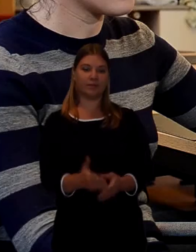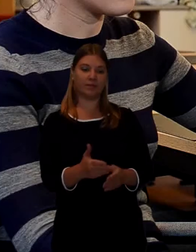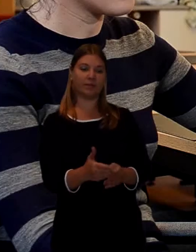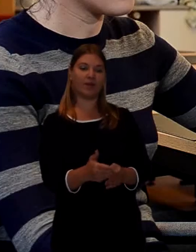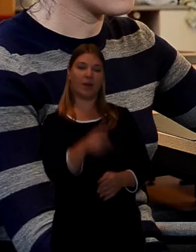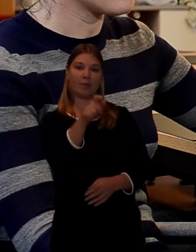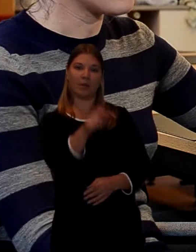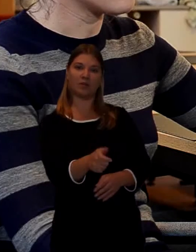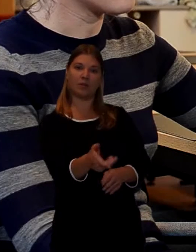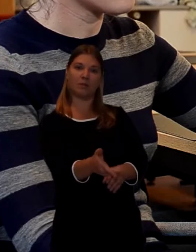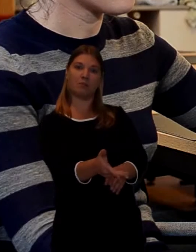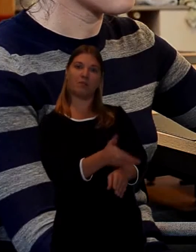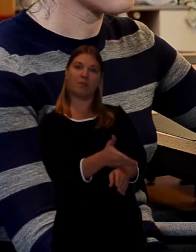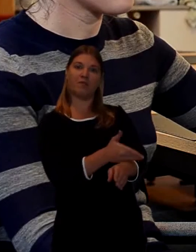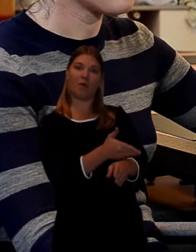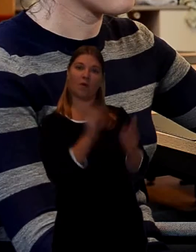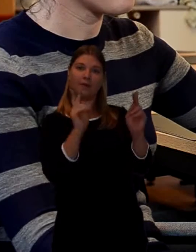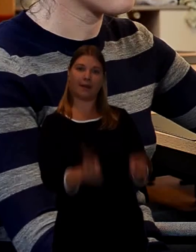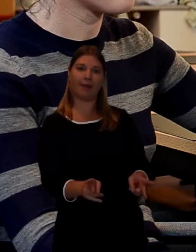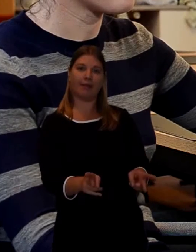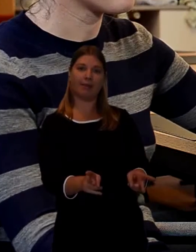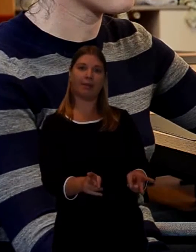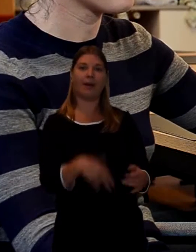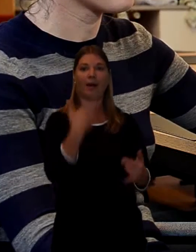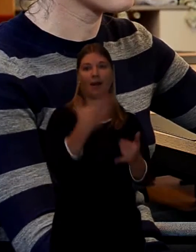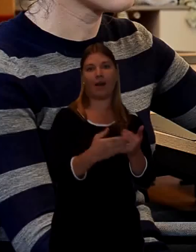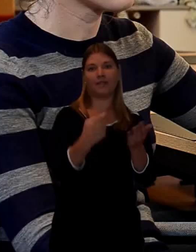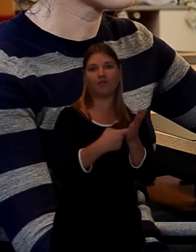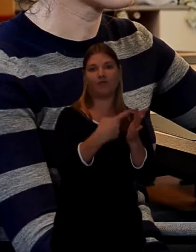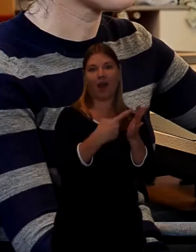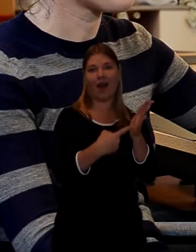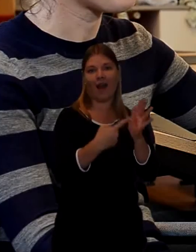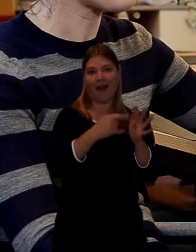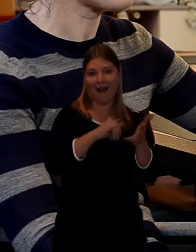The last rites, that's the... Before the funerary tradition